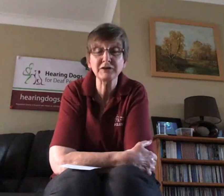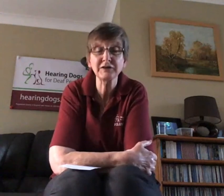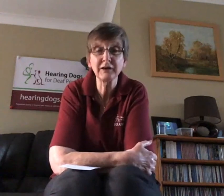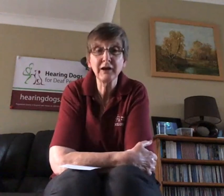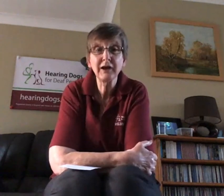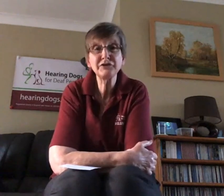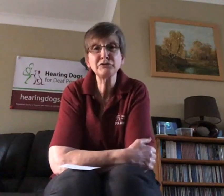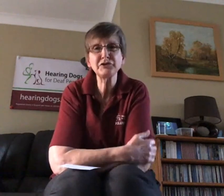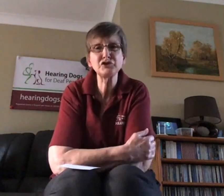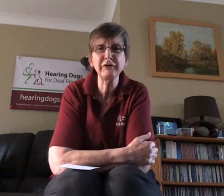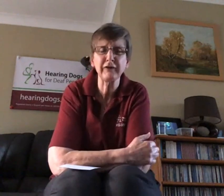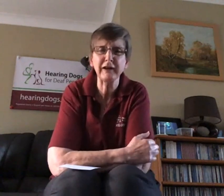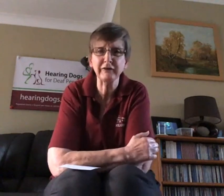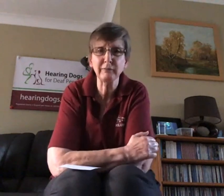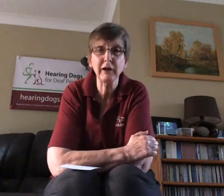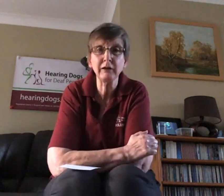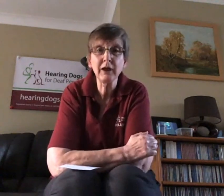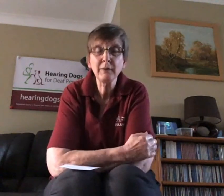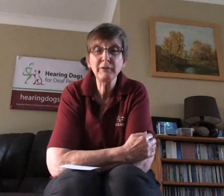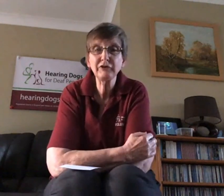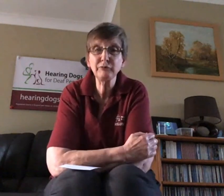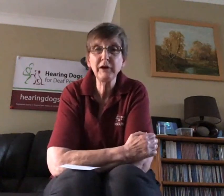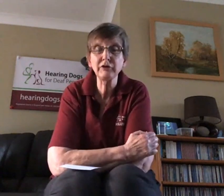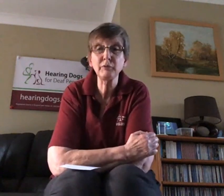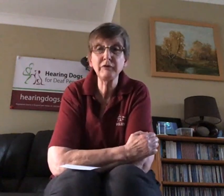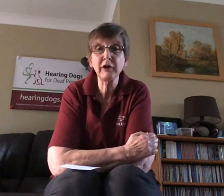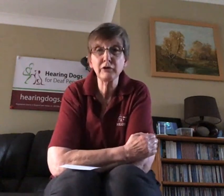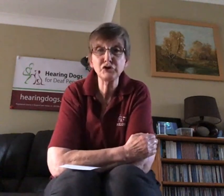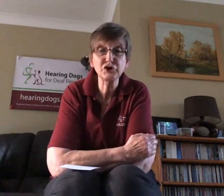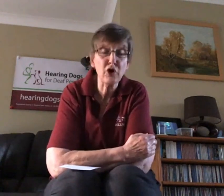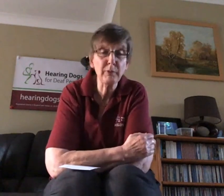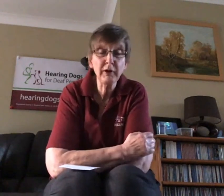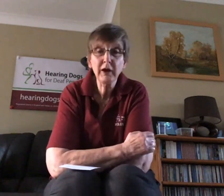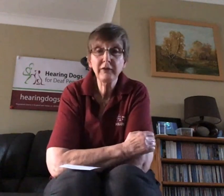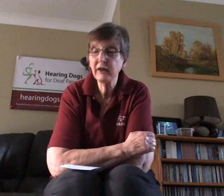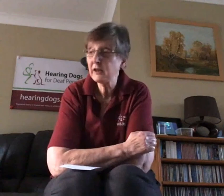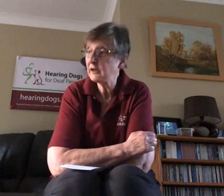But it's also joyfully as well because we know that we've done a good job, the dog has